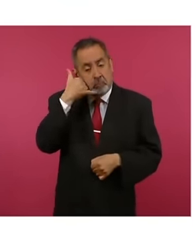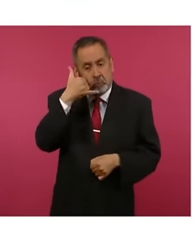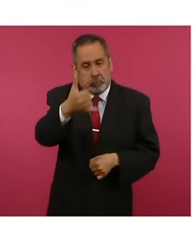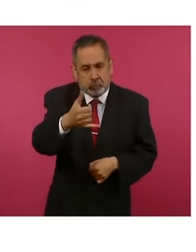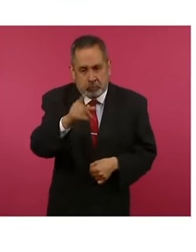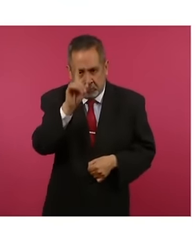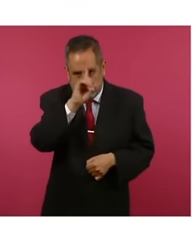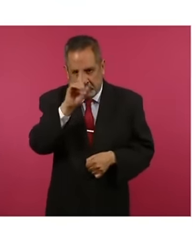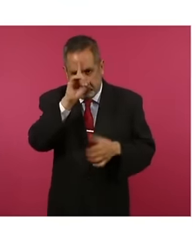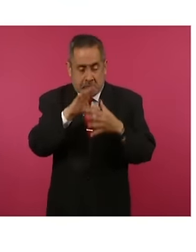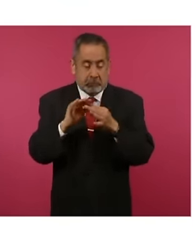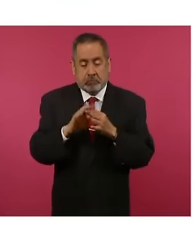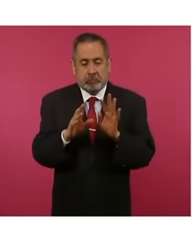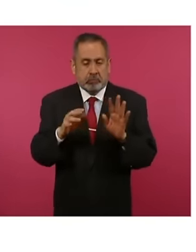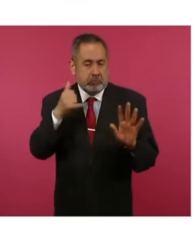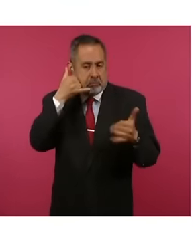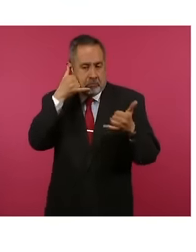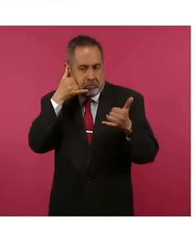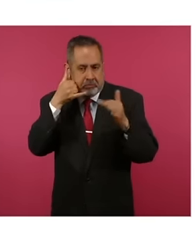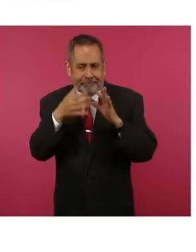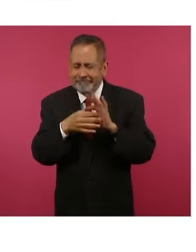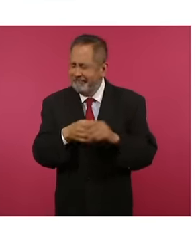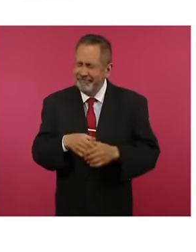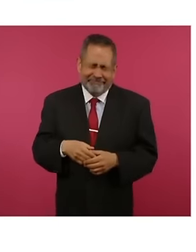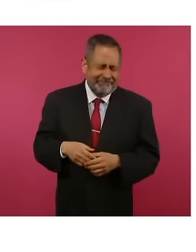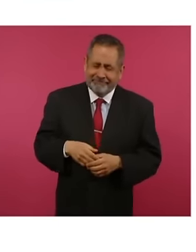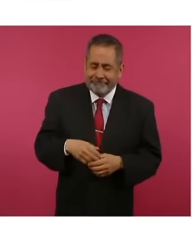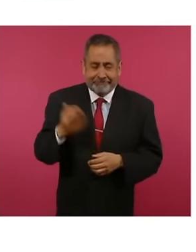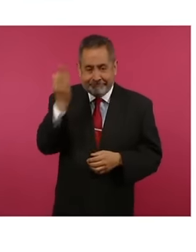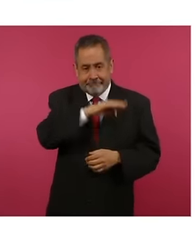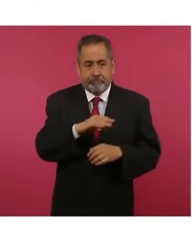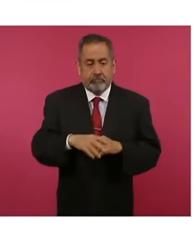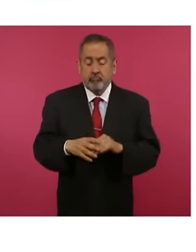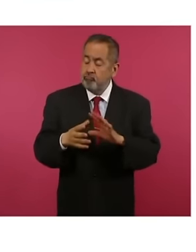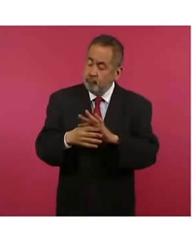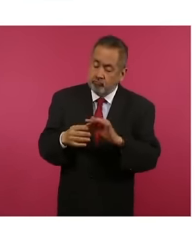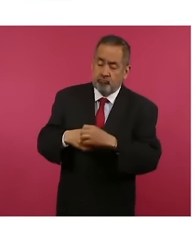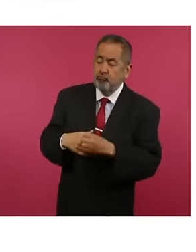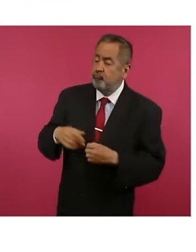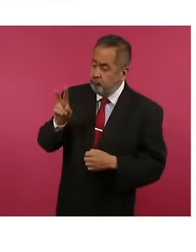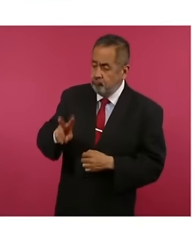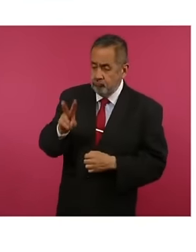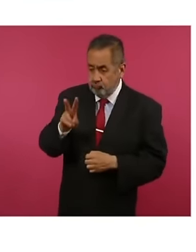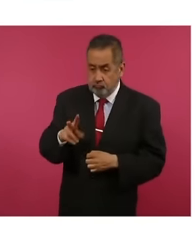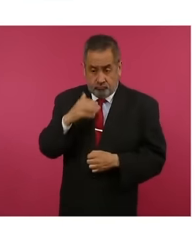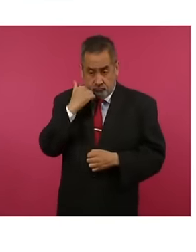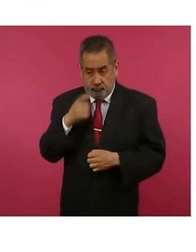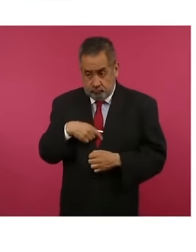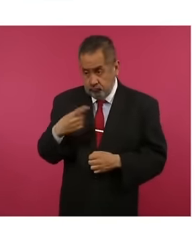your name your telephone number they make contact and tell you that to receive the advice and generate